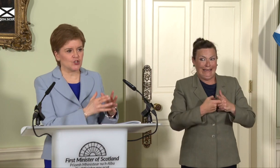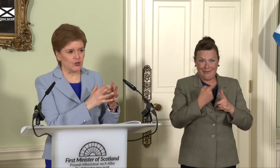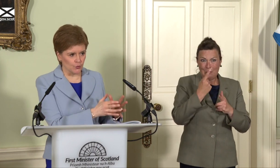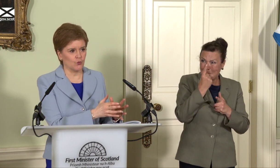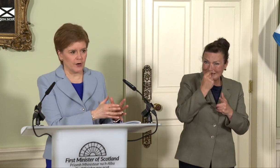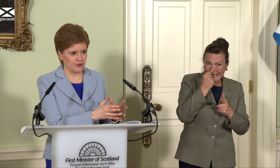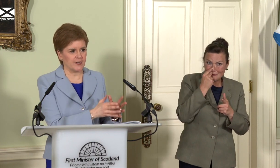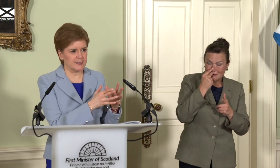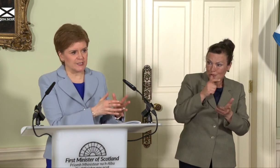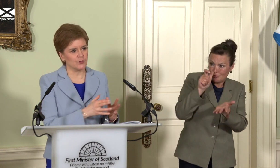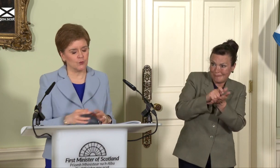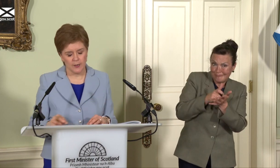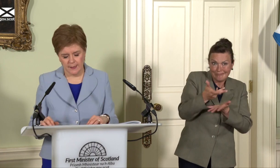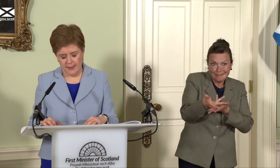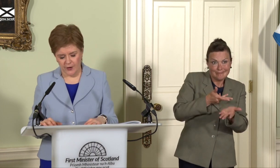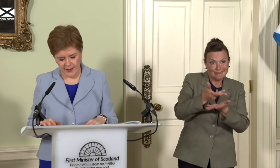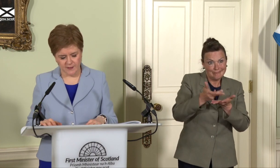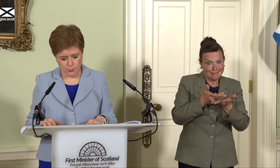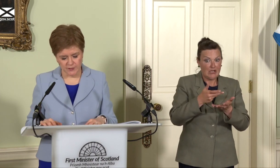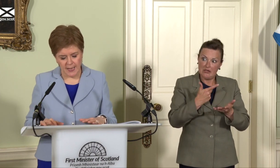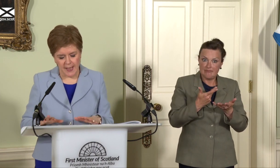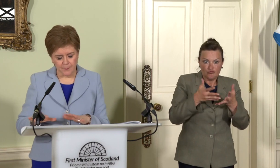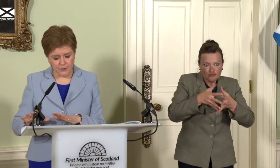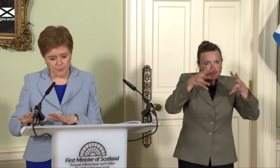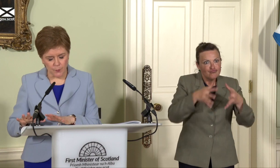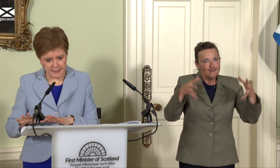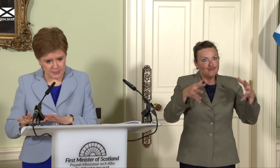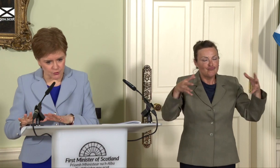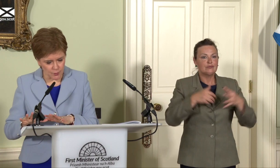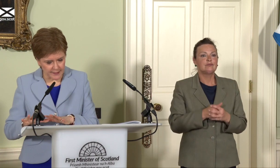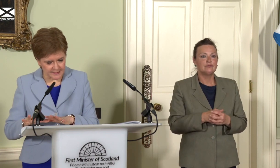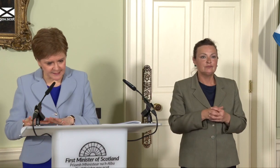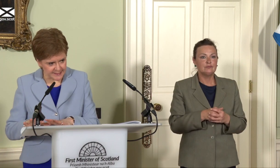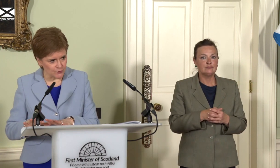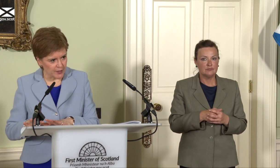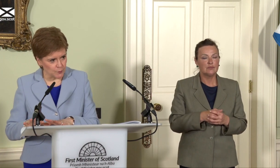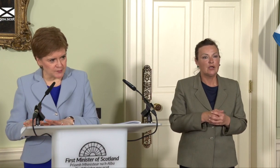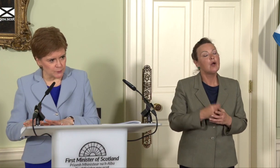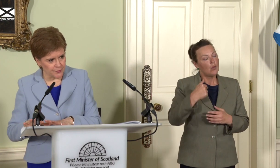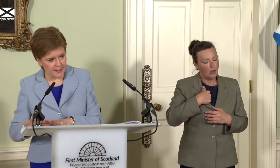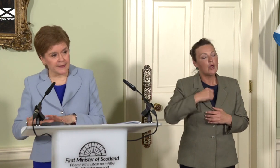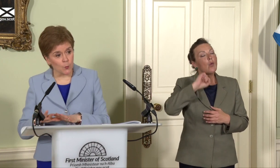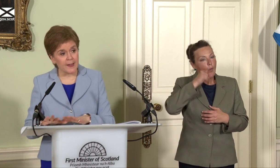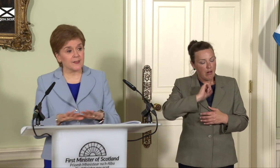grow our trade and to grow our exports. We need to set out how we would deal with that in a way that